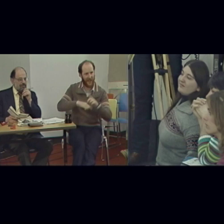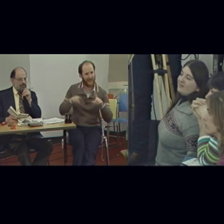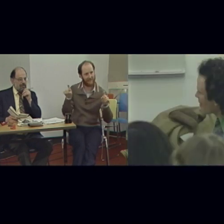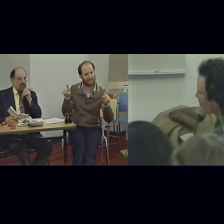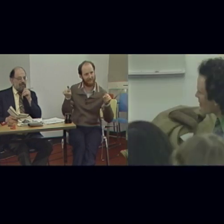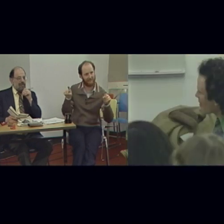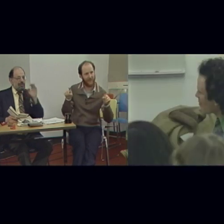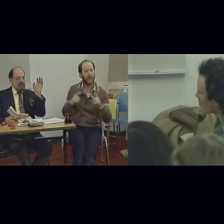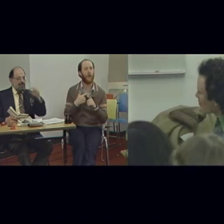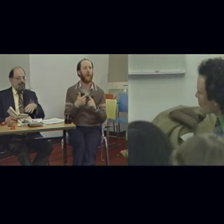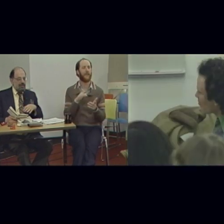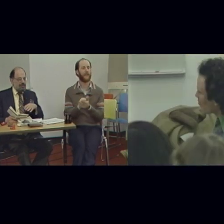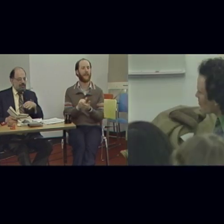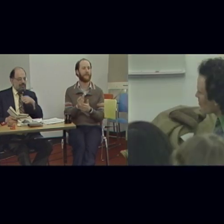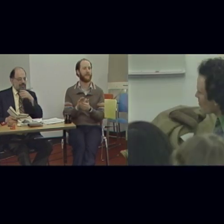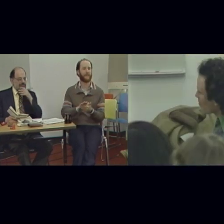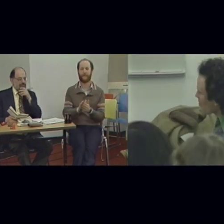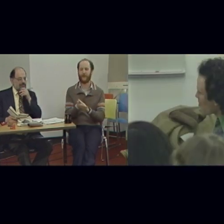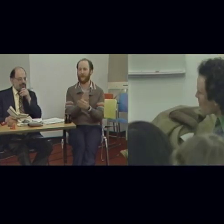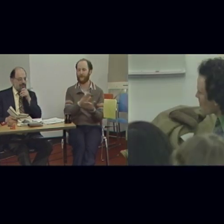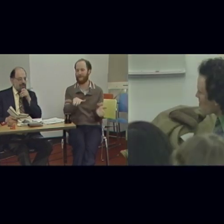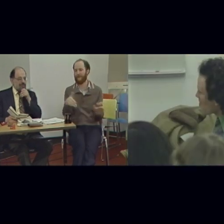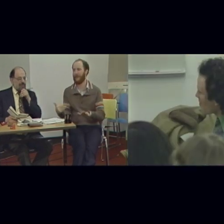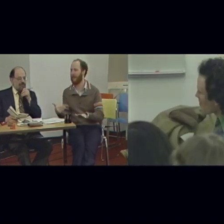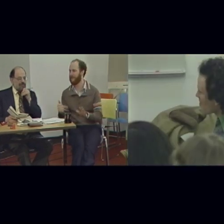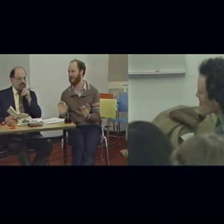...or does that go dead... in translation?